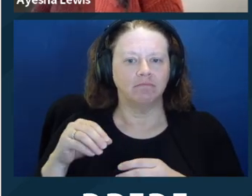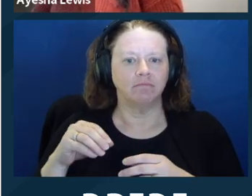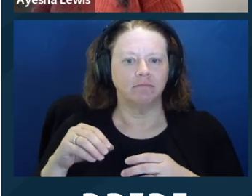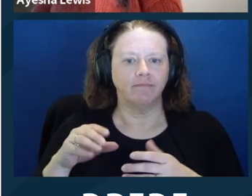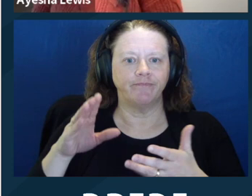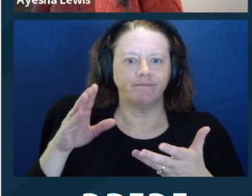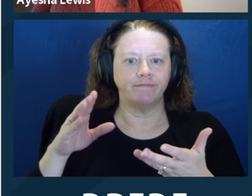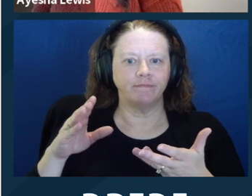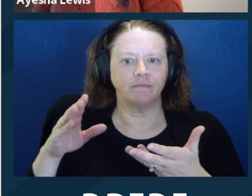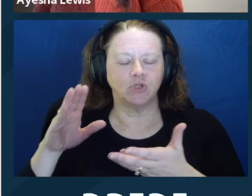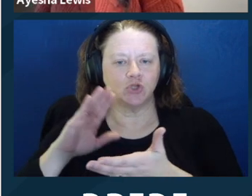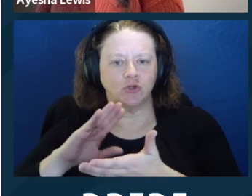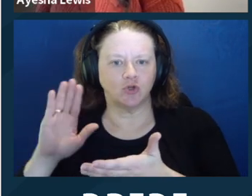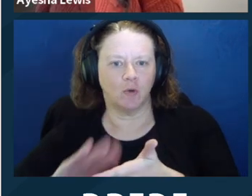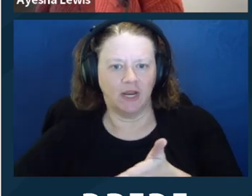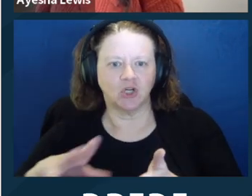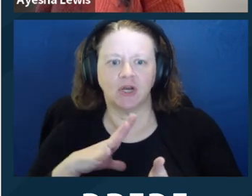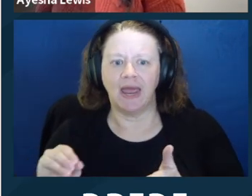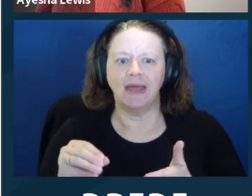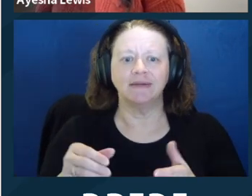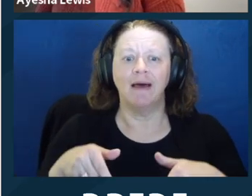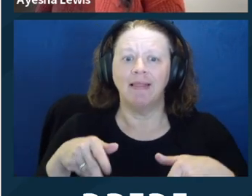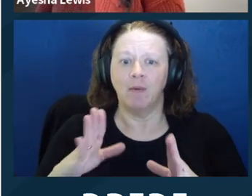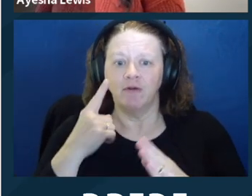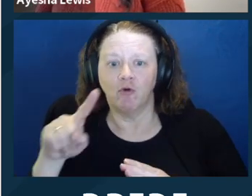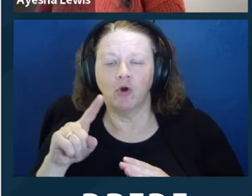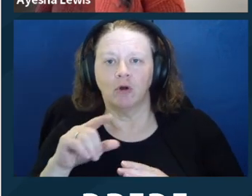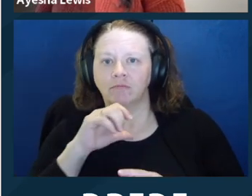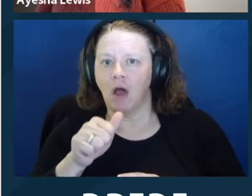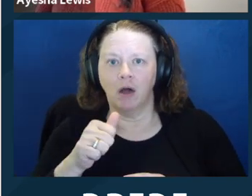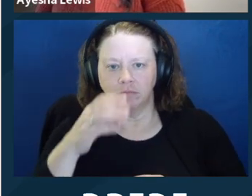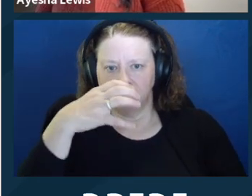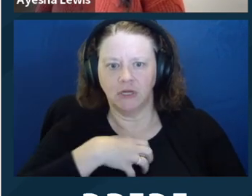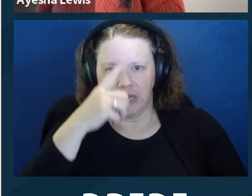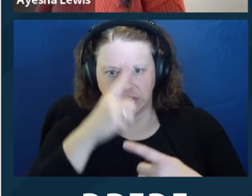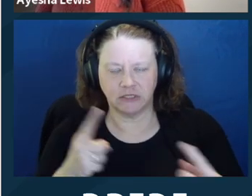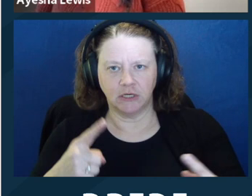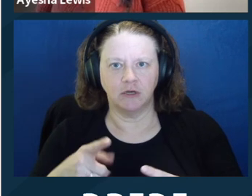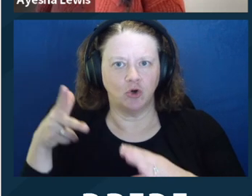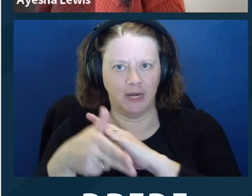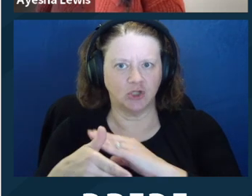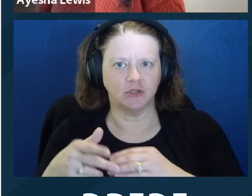within conservatorships, and to make choices aligned with the conservatee's decisions.